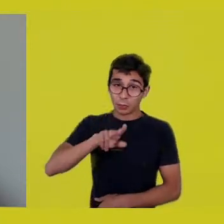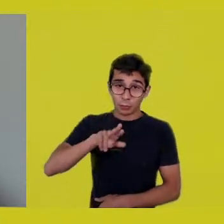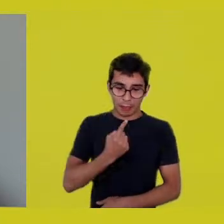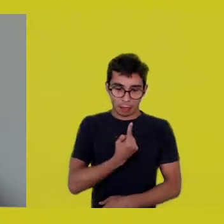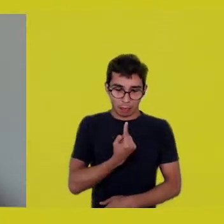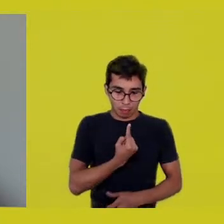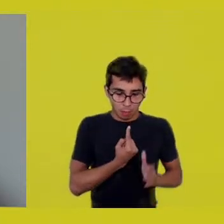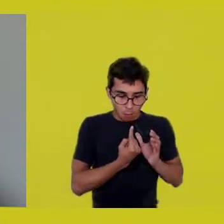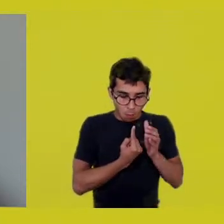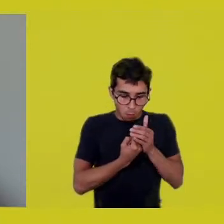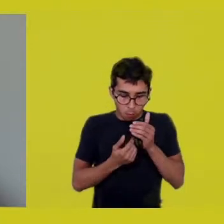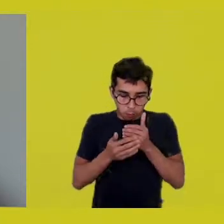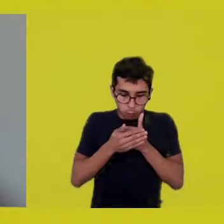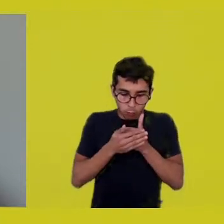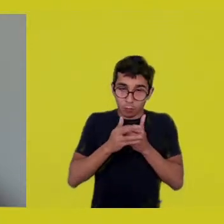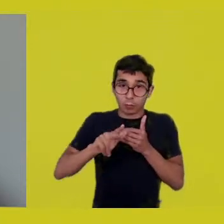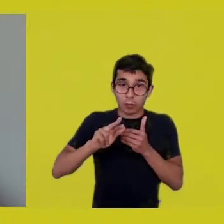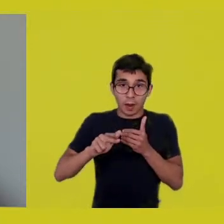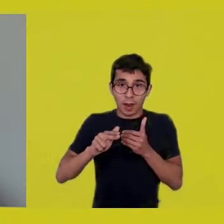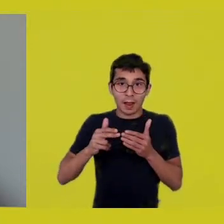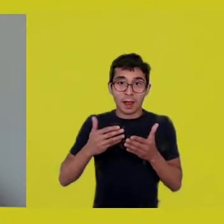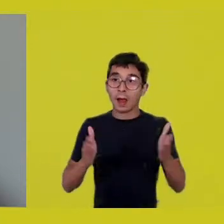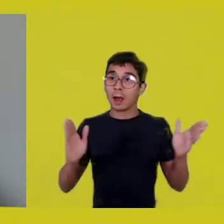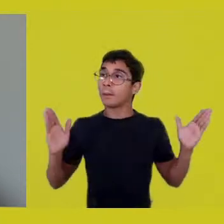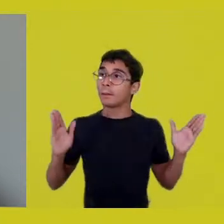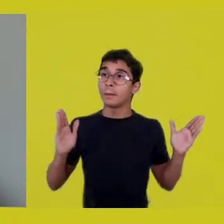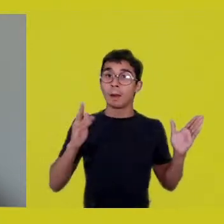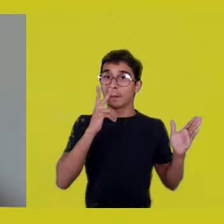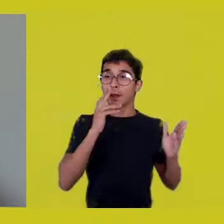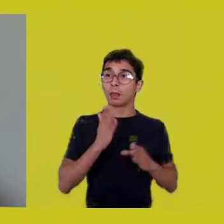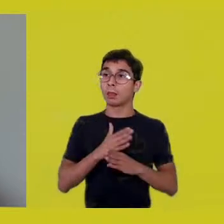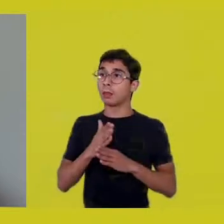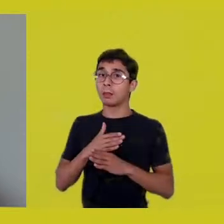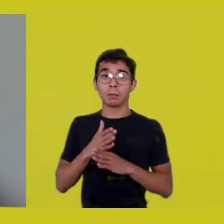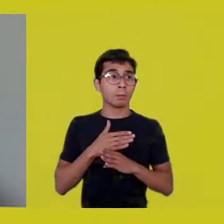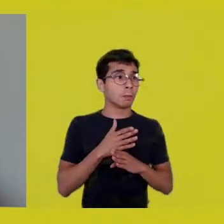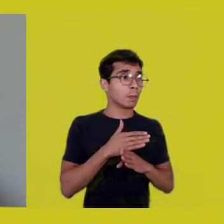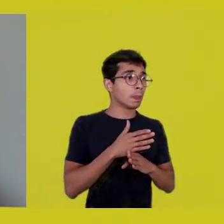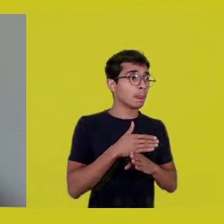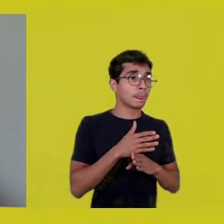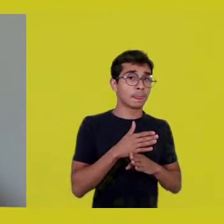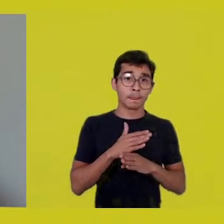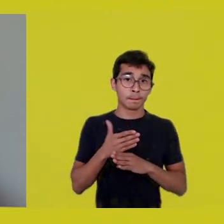lost themselves and roamed around the world being run over.